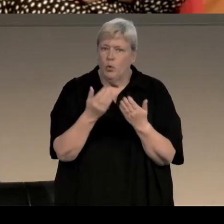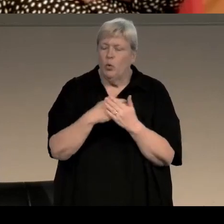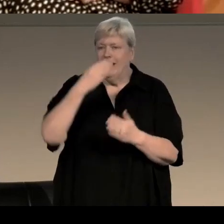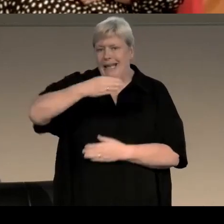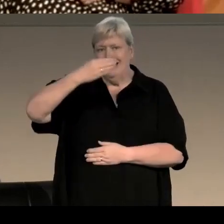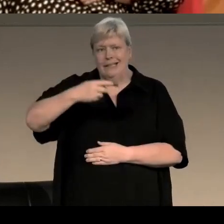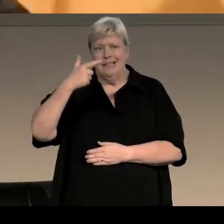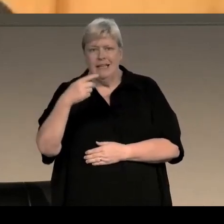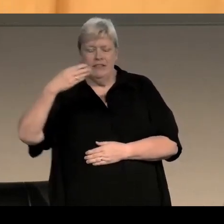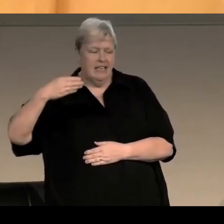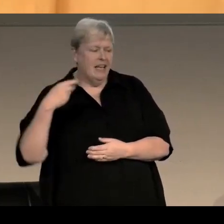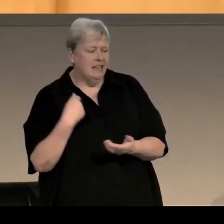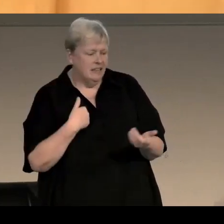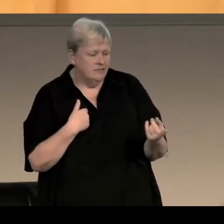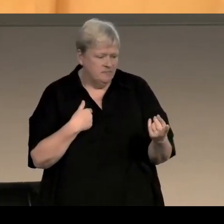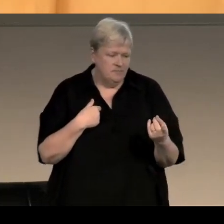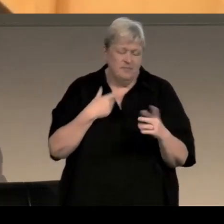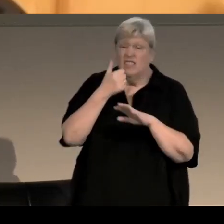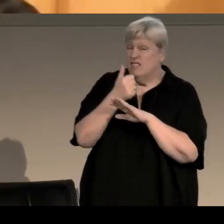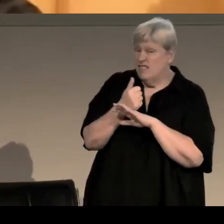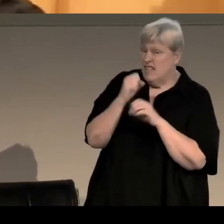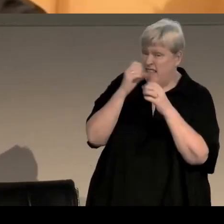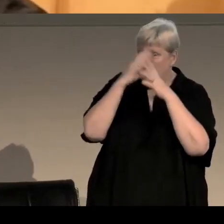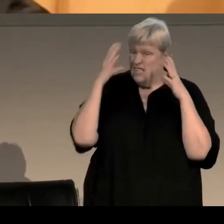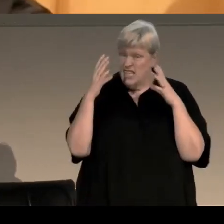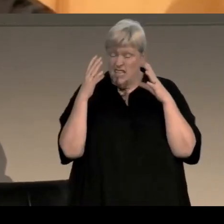Yeah I just wanted to set the scene a little bit before I started the reading, really.